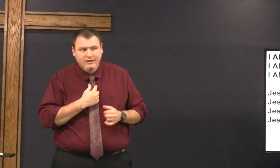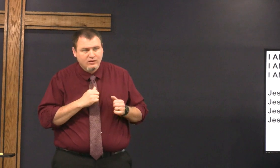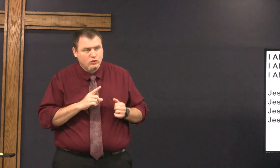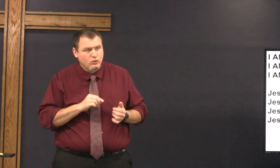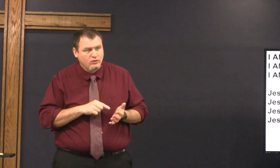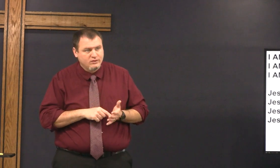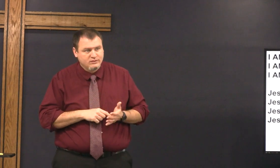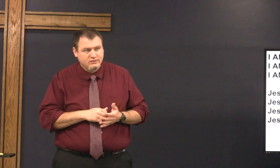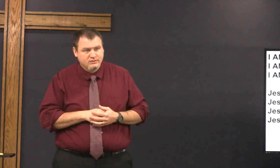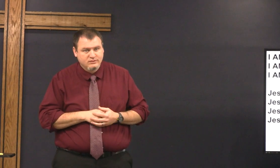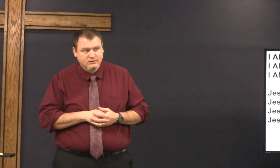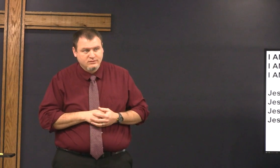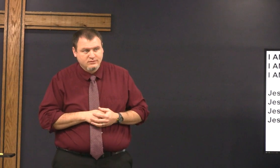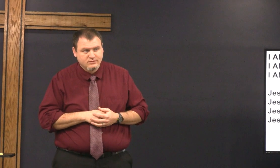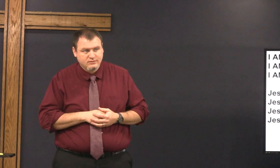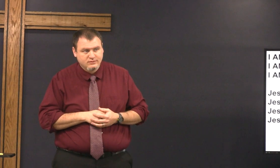only I can do this